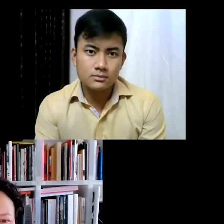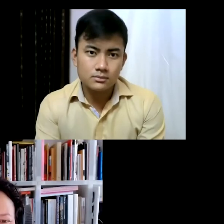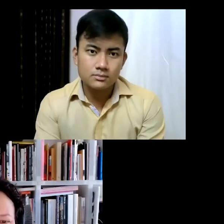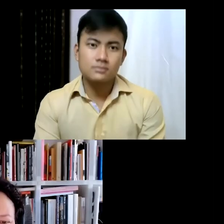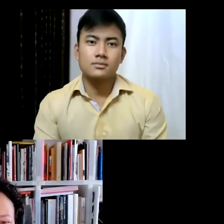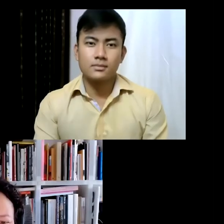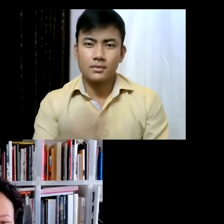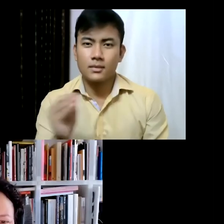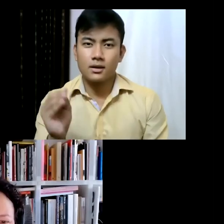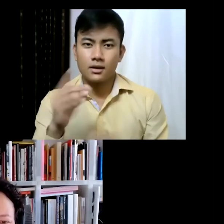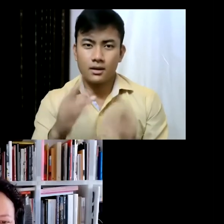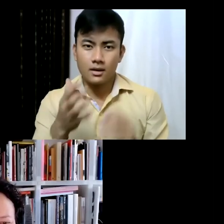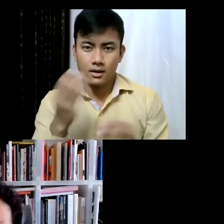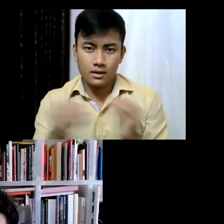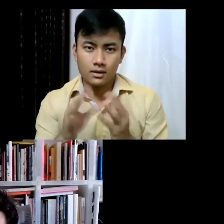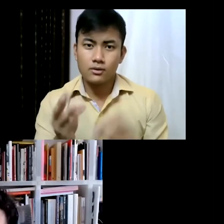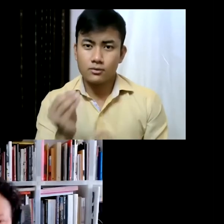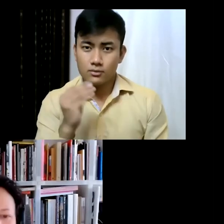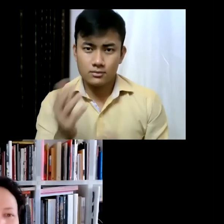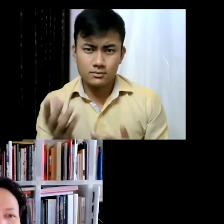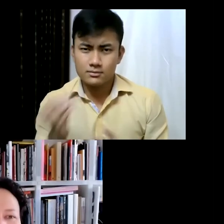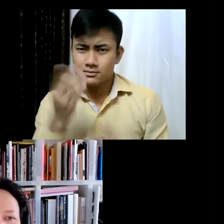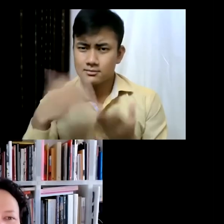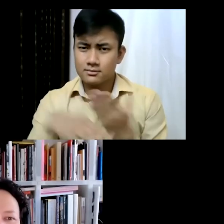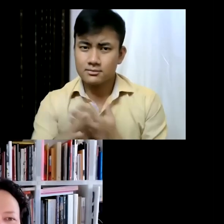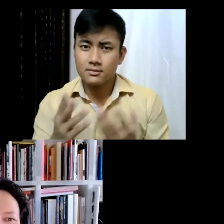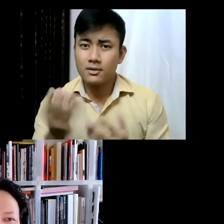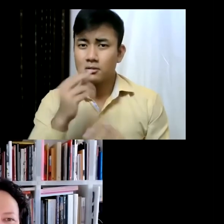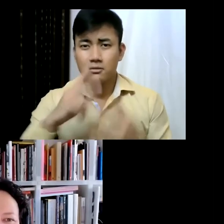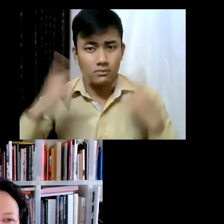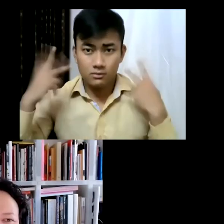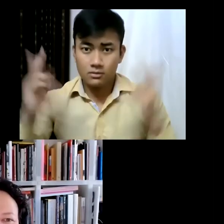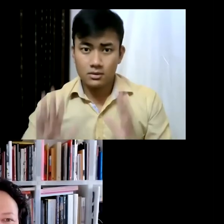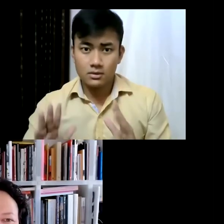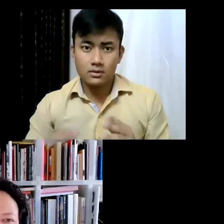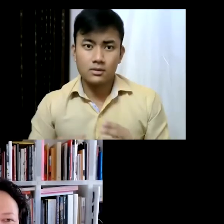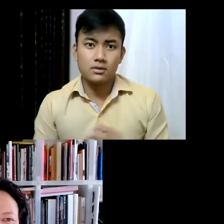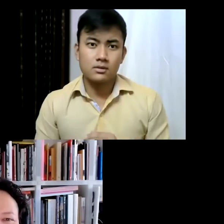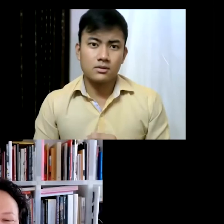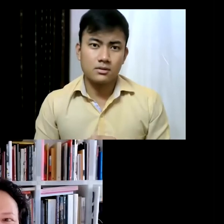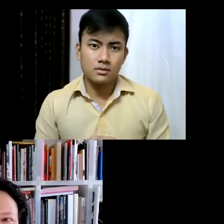You are from Milano and I know it's famous for its fashion ... and of course The Last Supper...